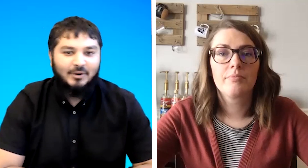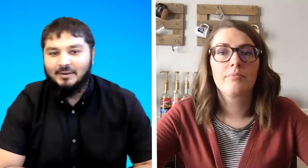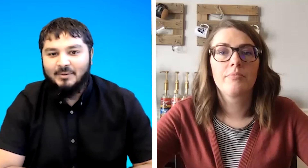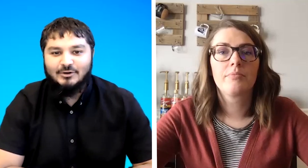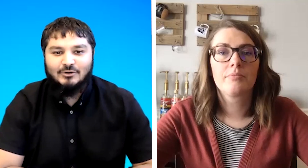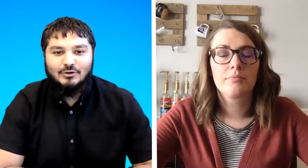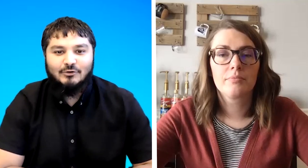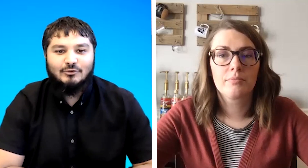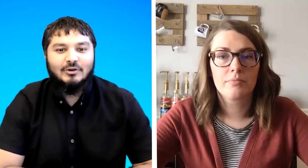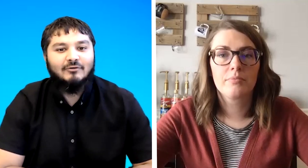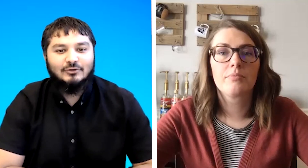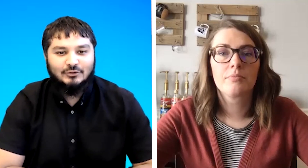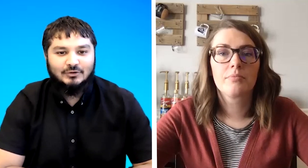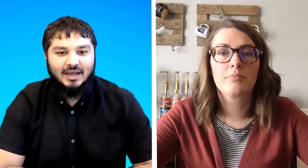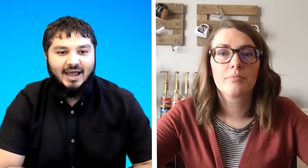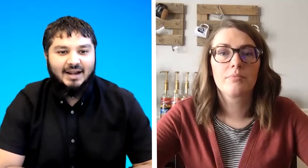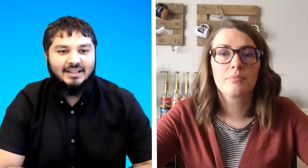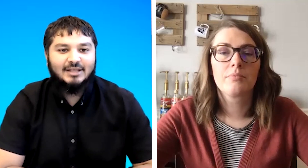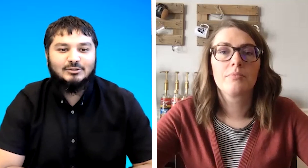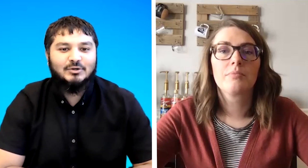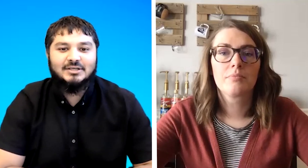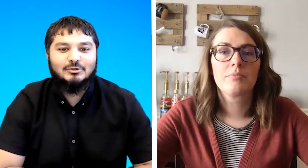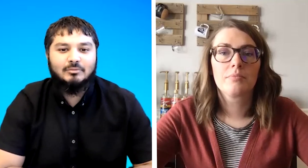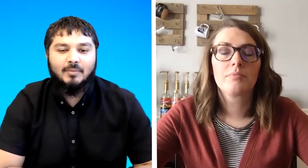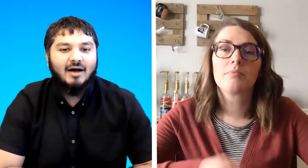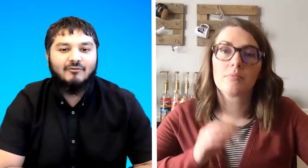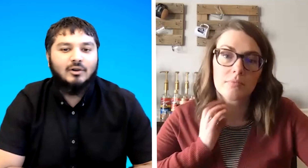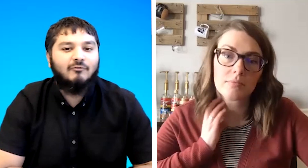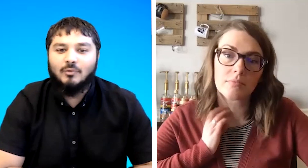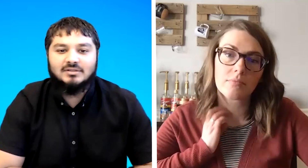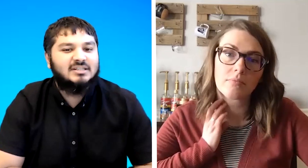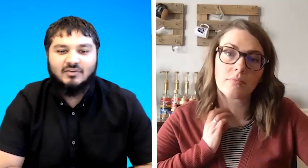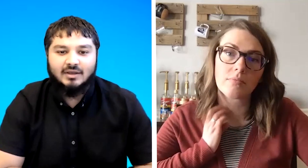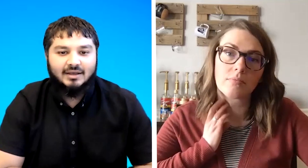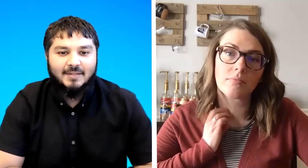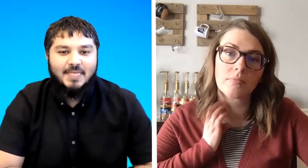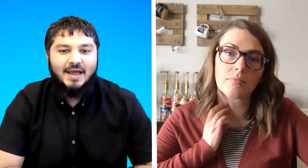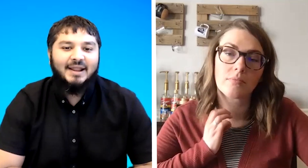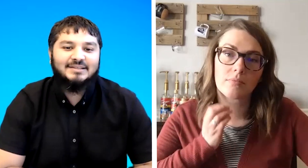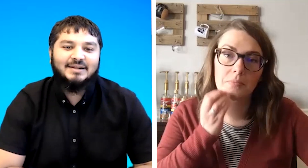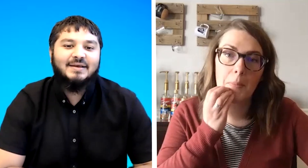admit you to level two and that student said to me but i've got level one certificate and i said